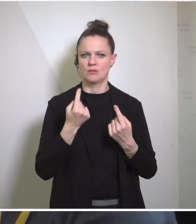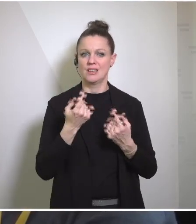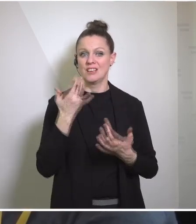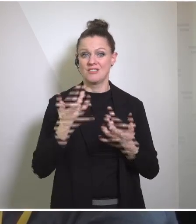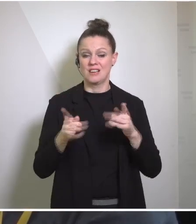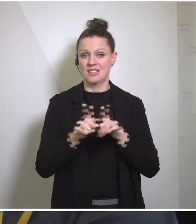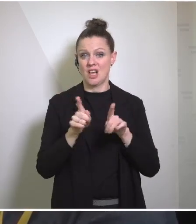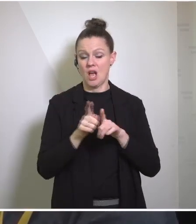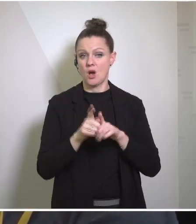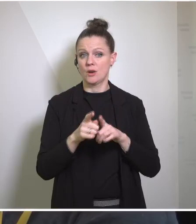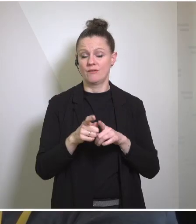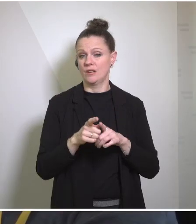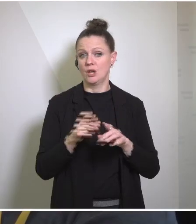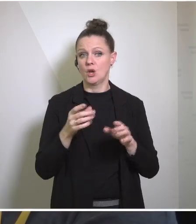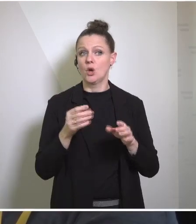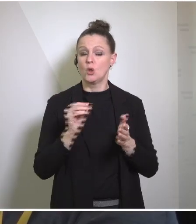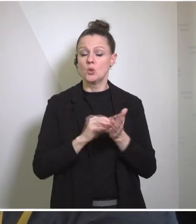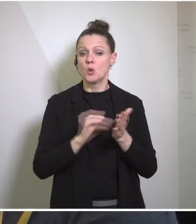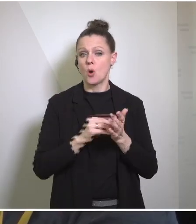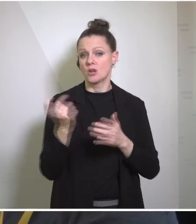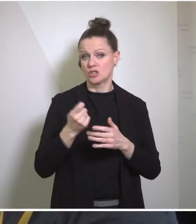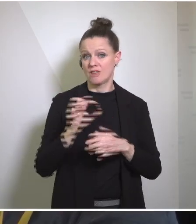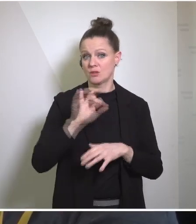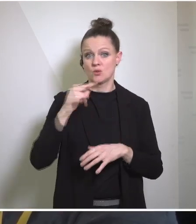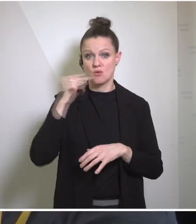sanctions on Russia. Did you discuss this with the Secretary today, and have Austria's